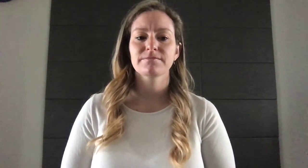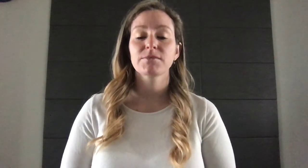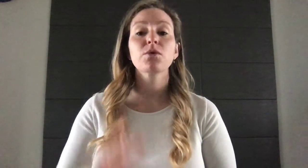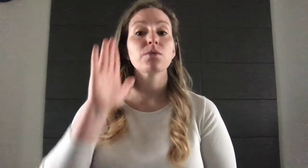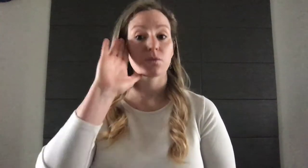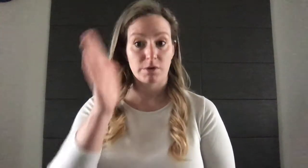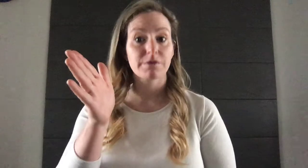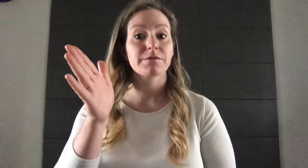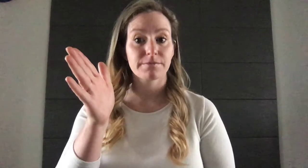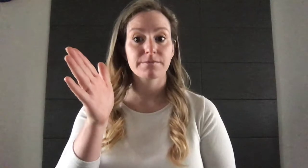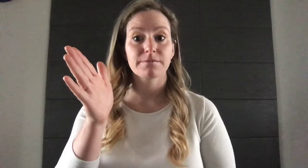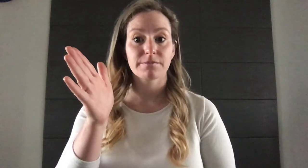WILL/WOULD